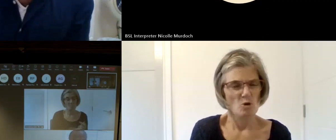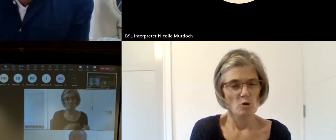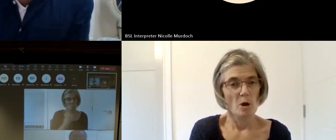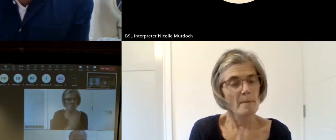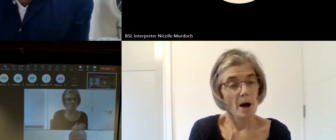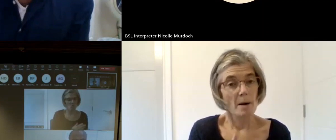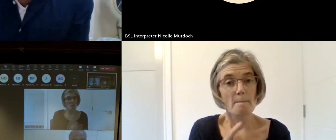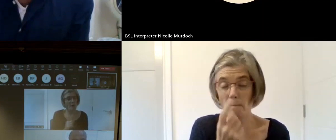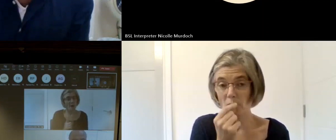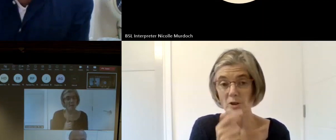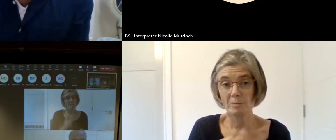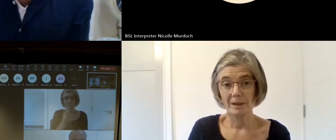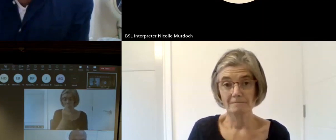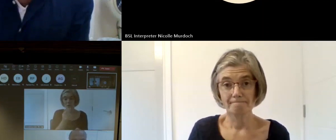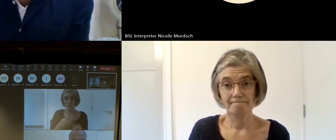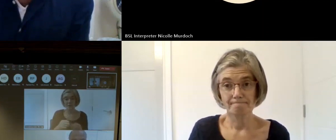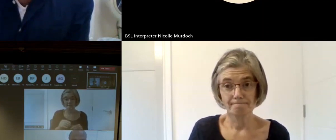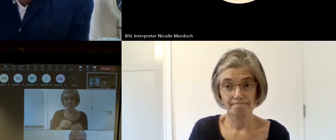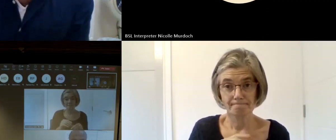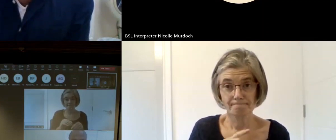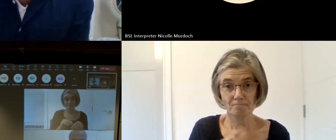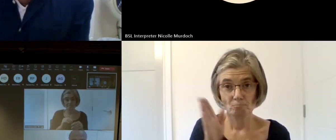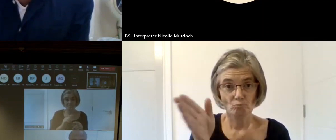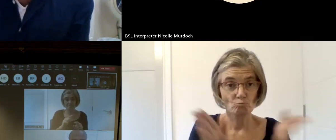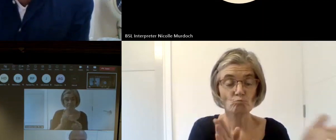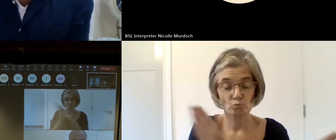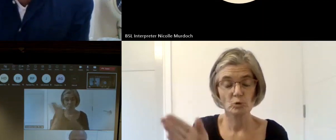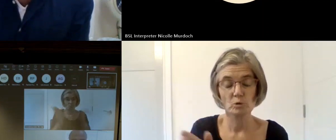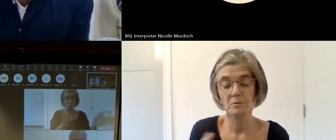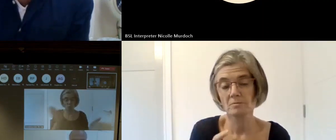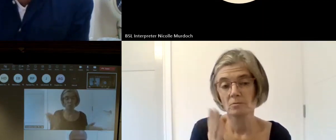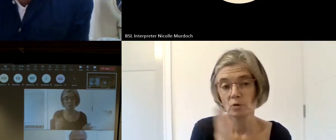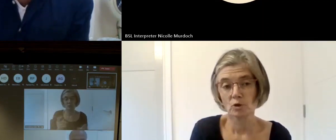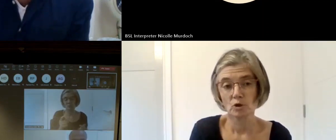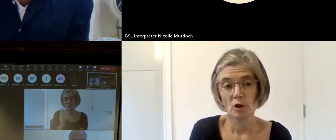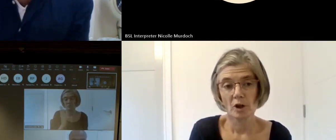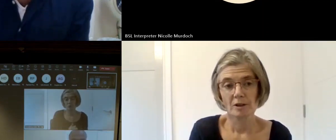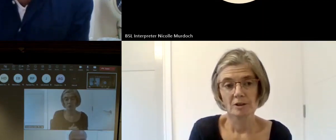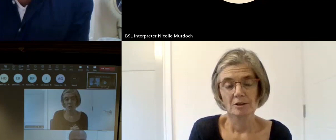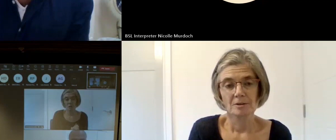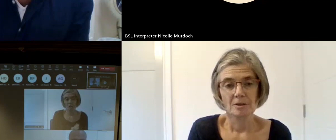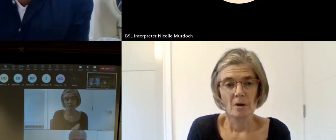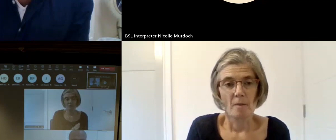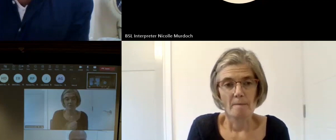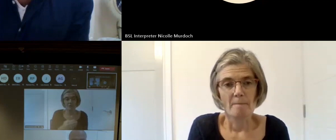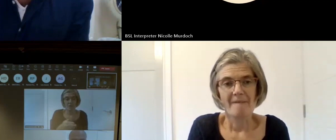more applications coming into vol here than we did before the pandemic with a like divers amount of